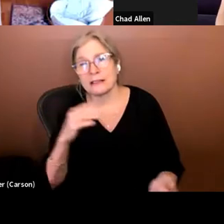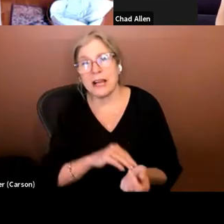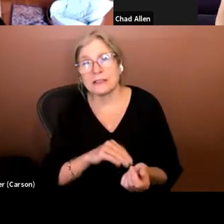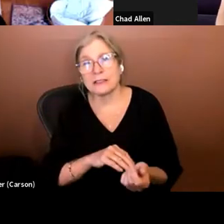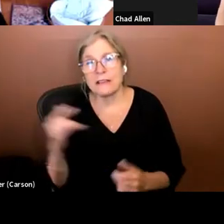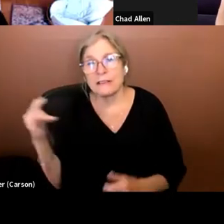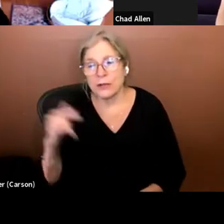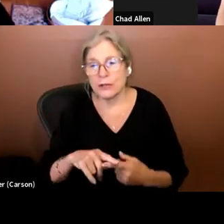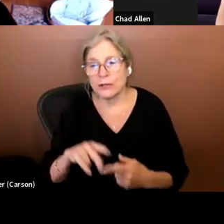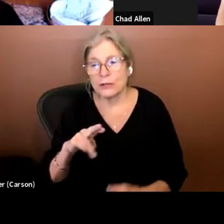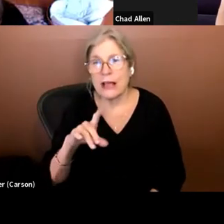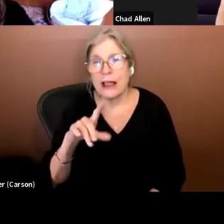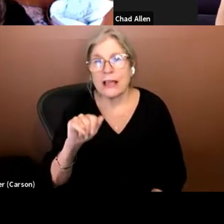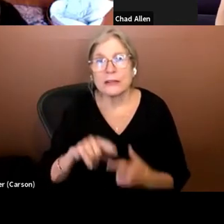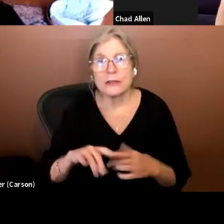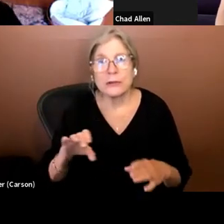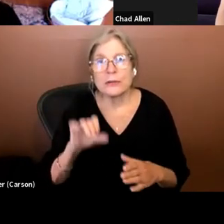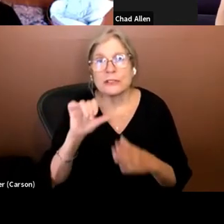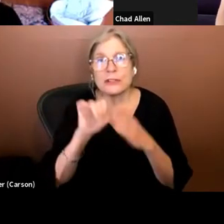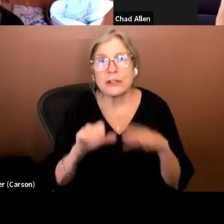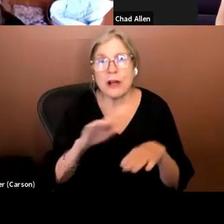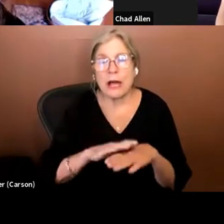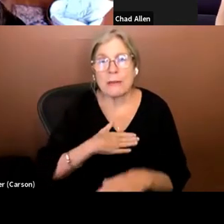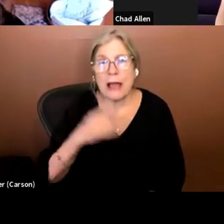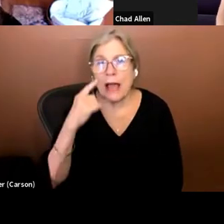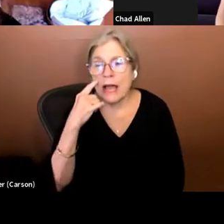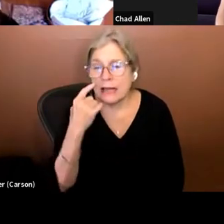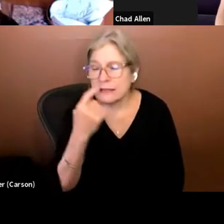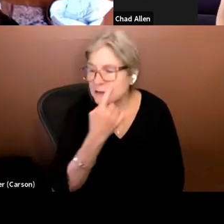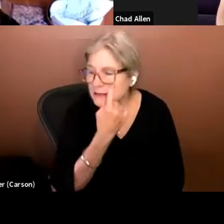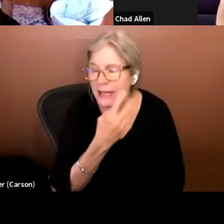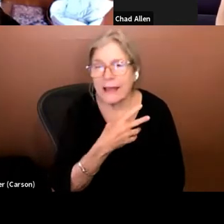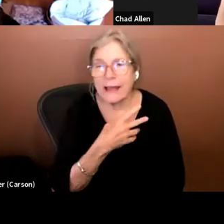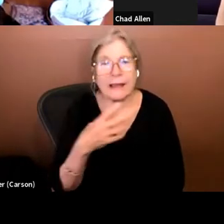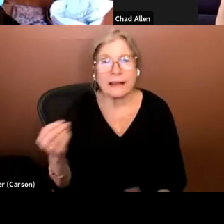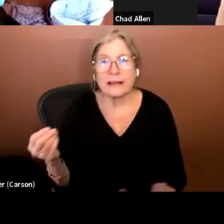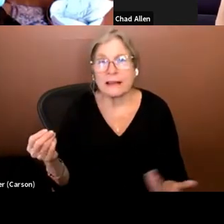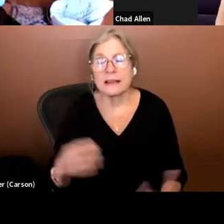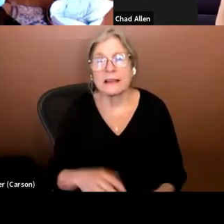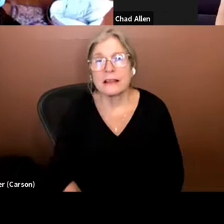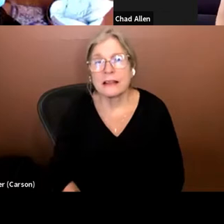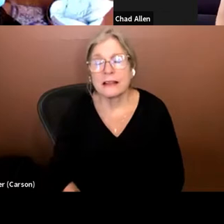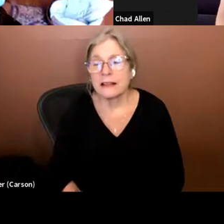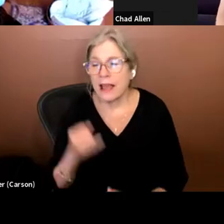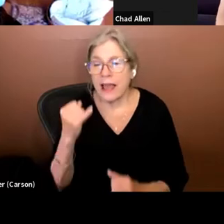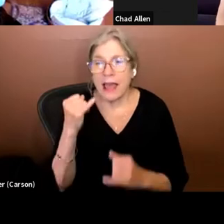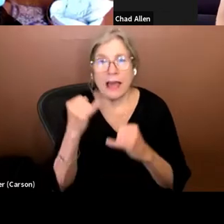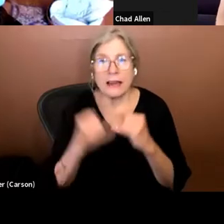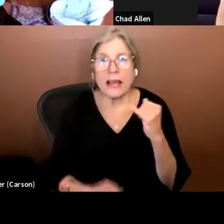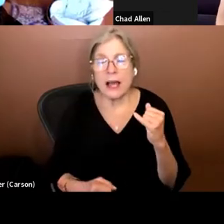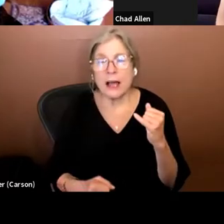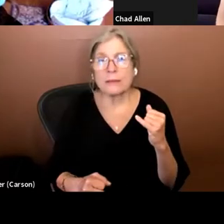CLA to do surgeries on my eyes and ended upcoming up with a couple of terms on